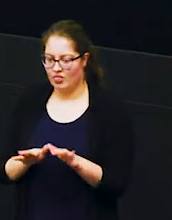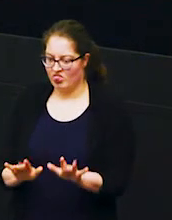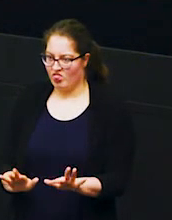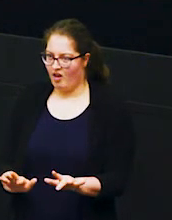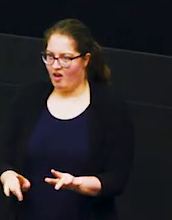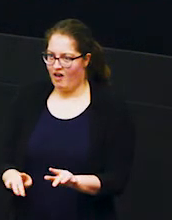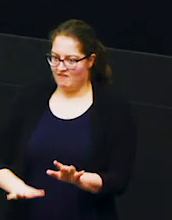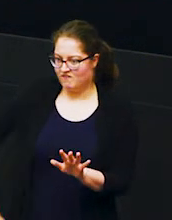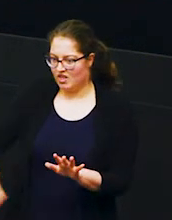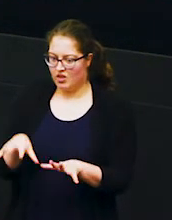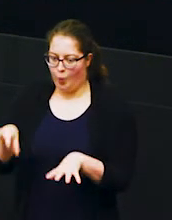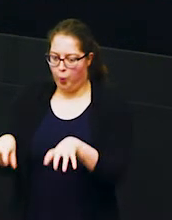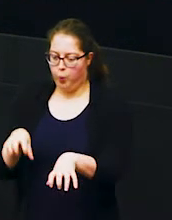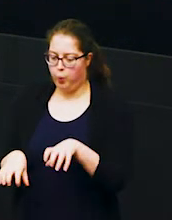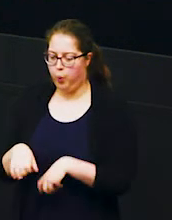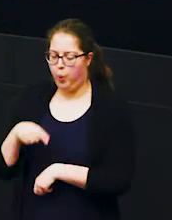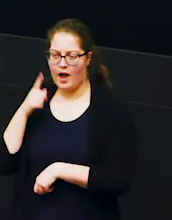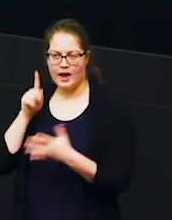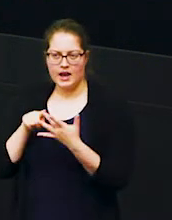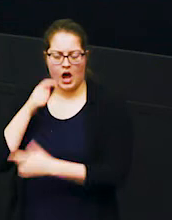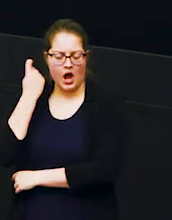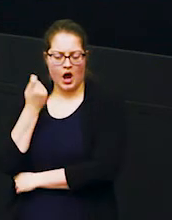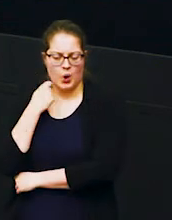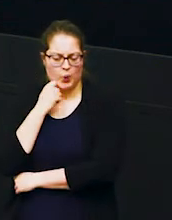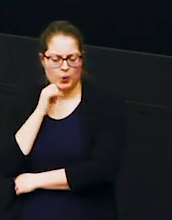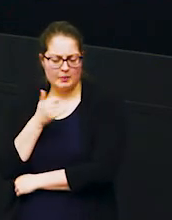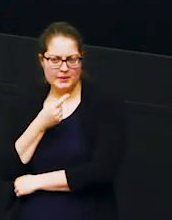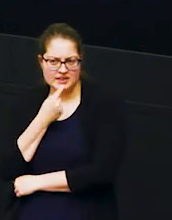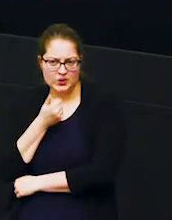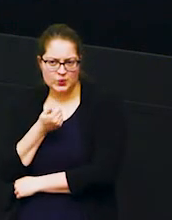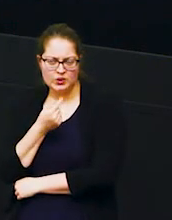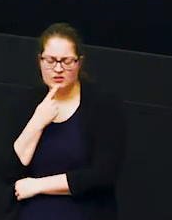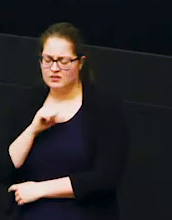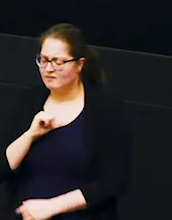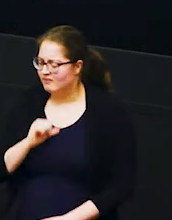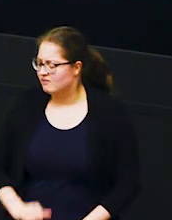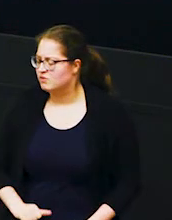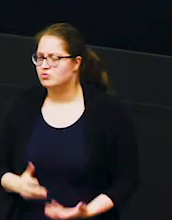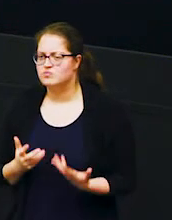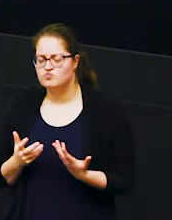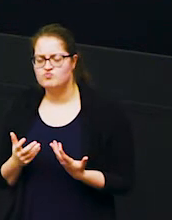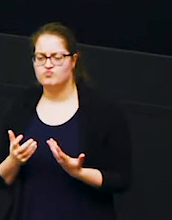fields and in ghani thinks well that might be tasty i'm quite hungry maybe that's an idea